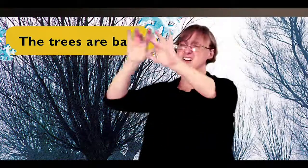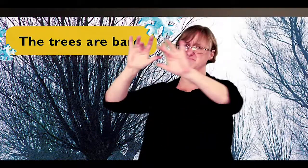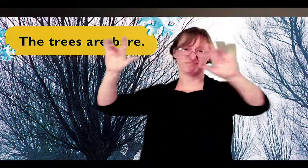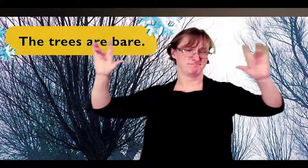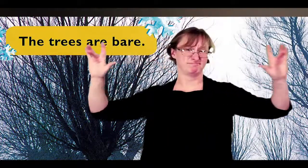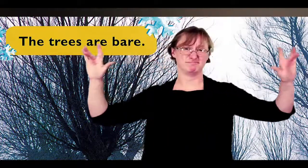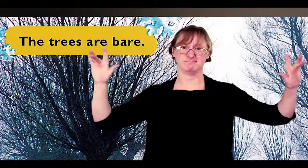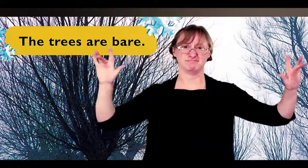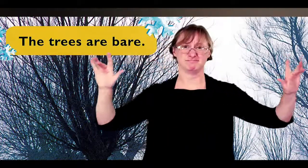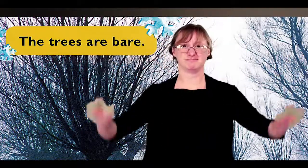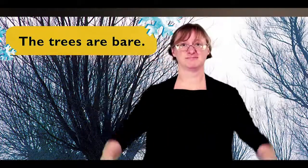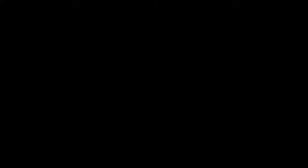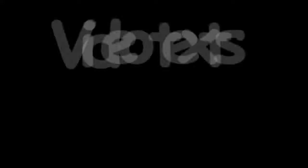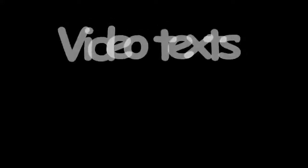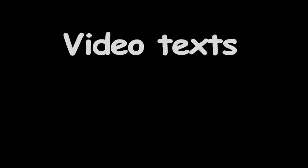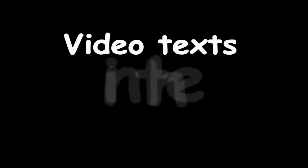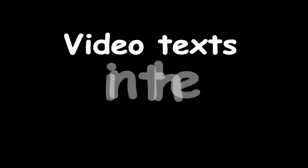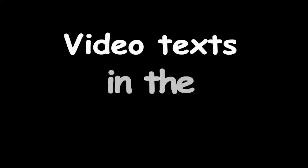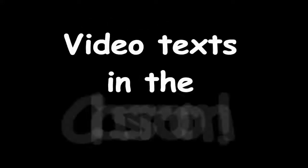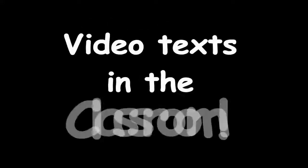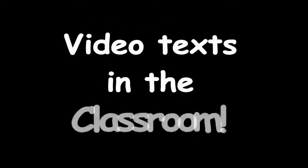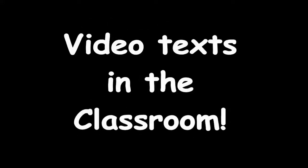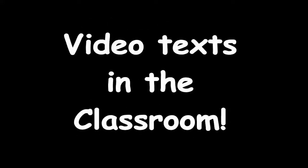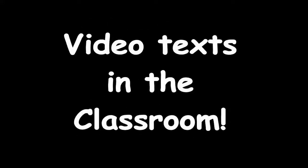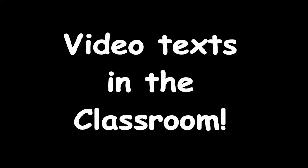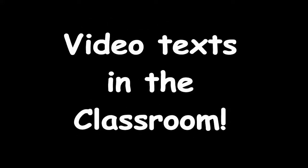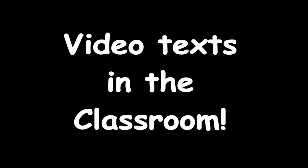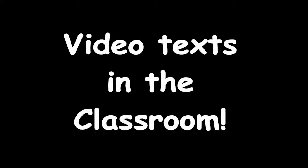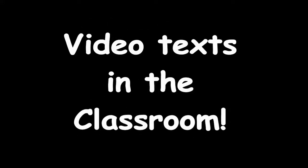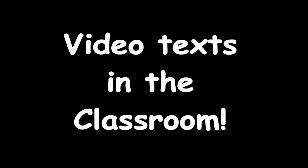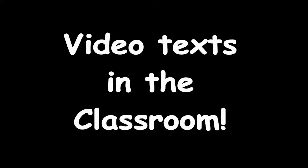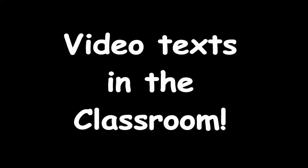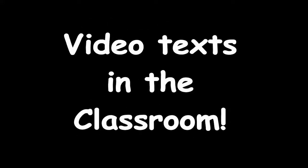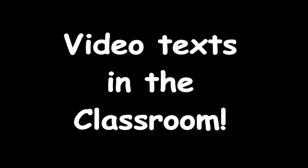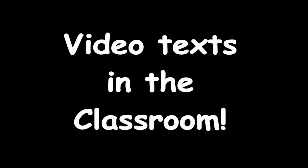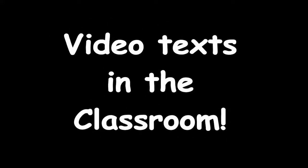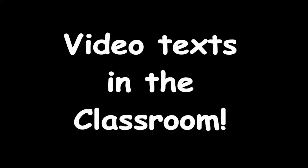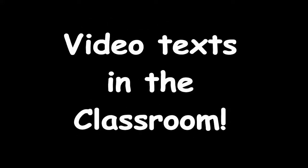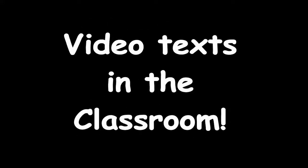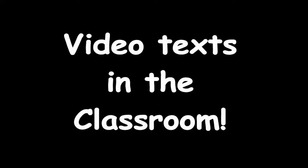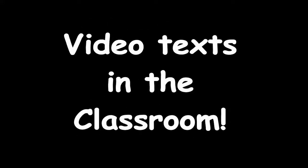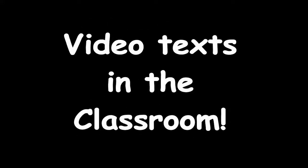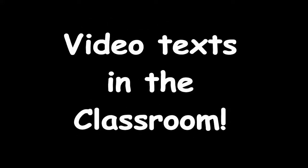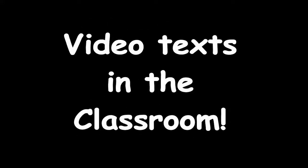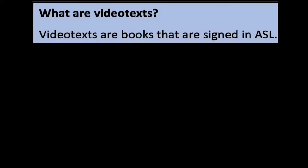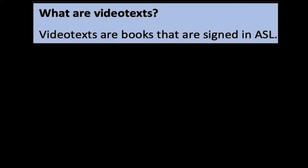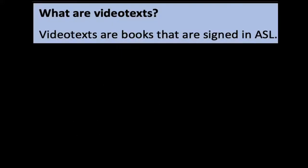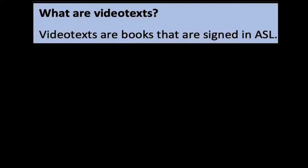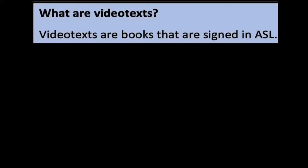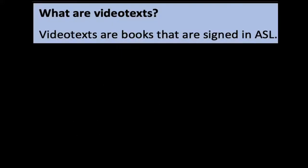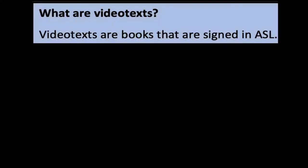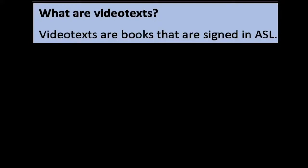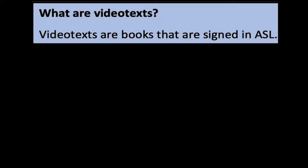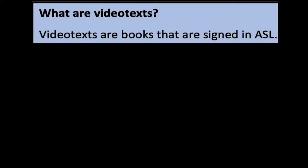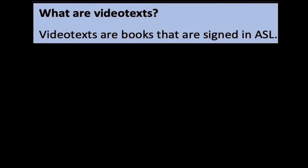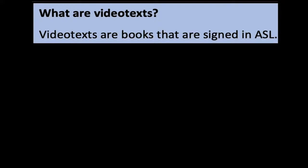the trees are bare